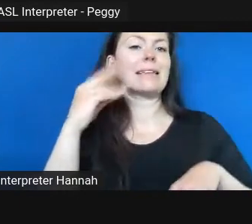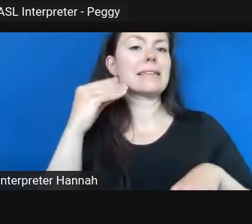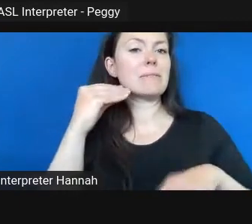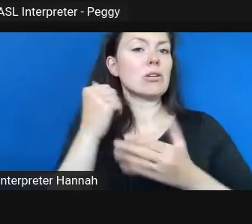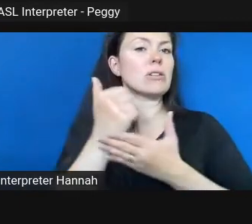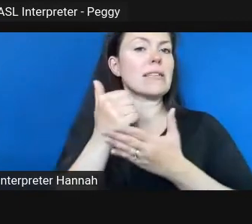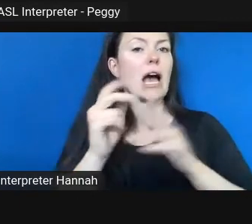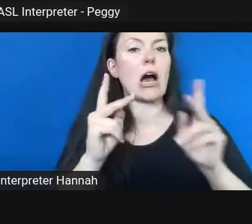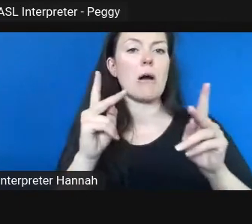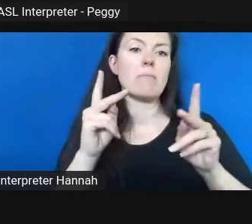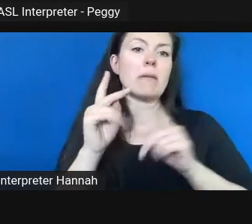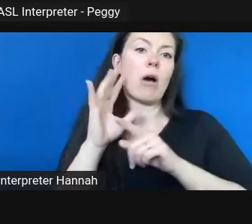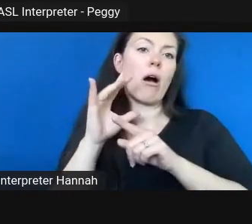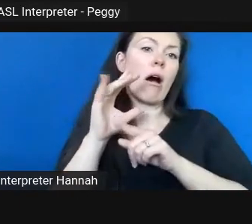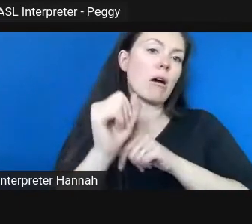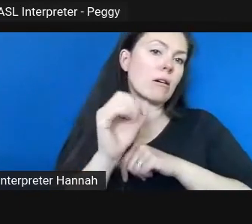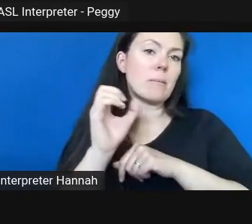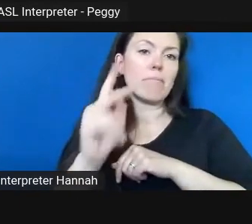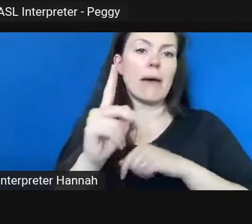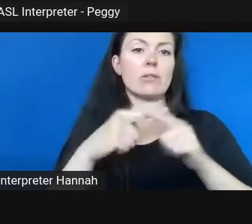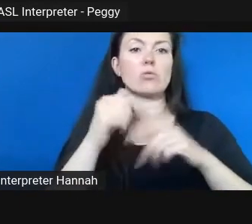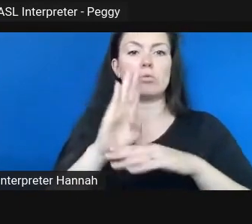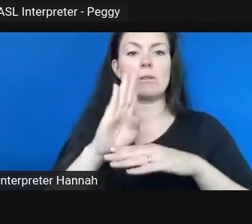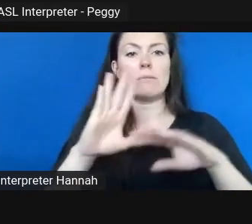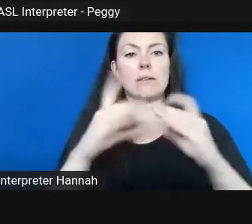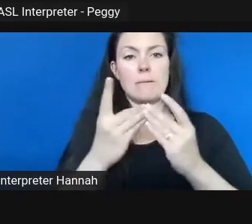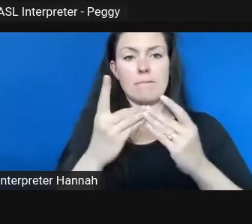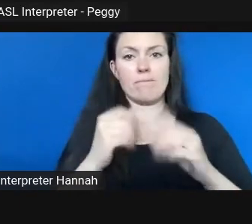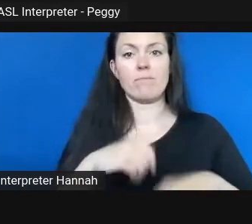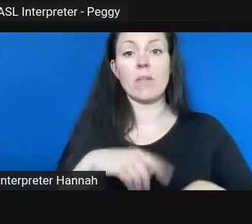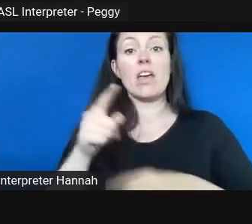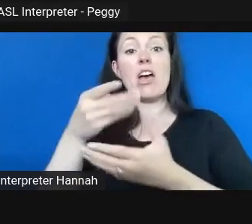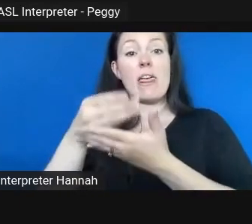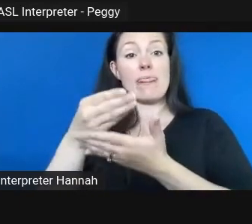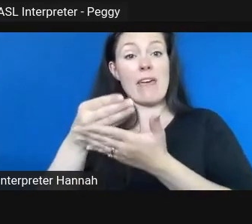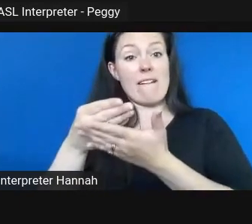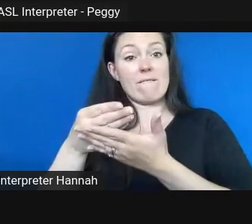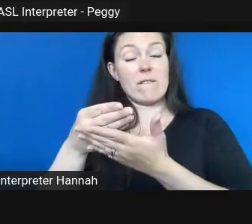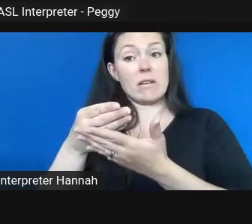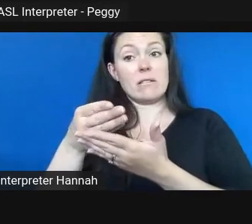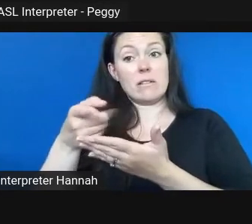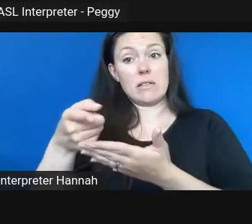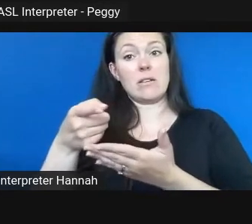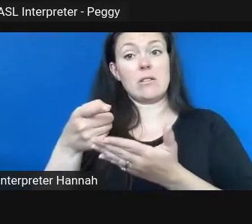So the funders' goals were around small business support and recovery from the pandemic.